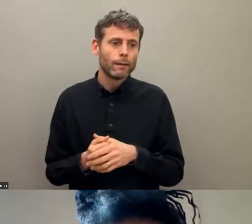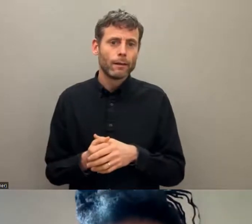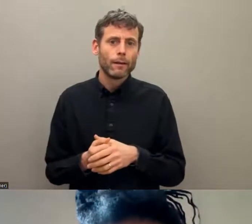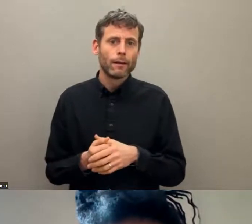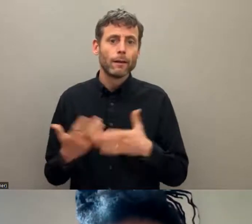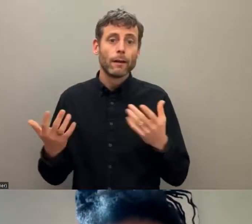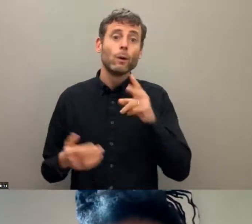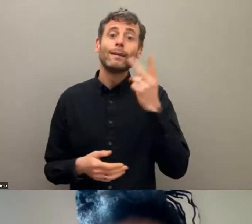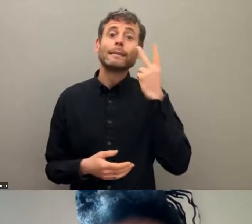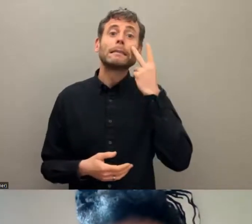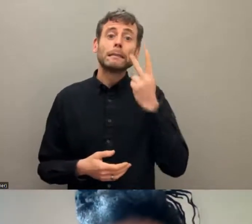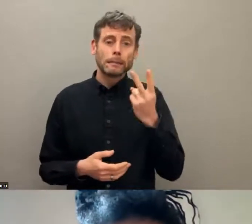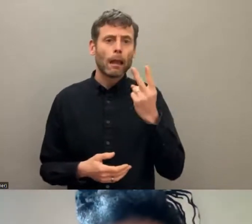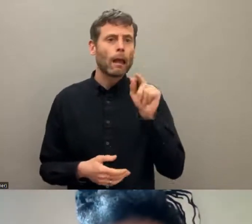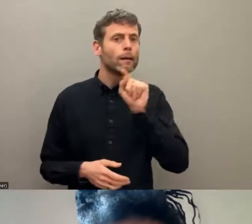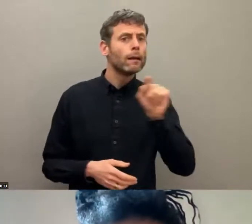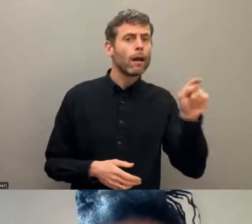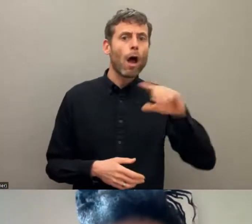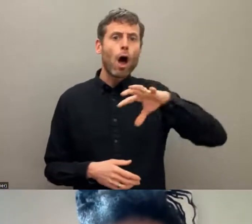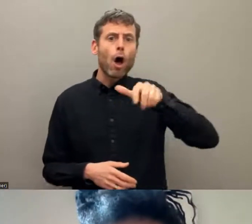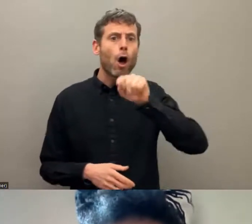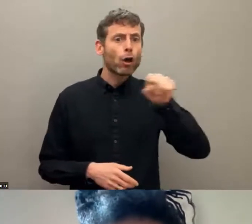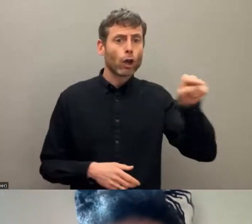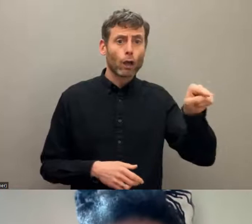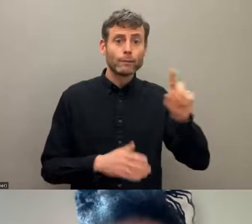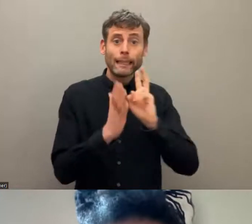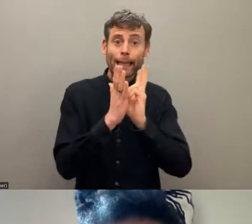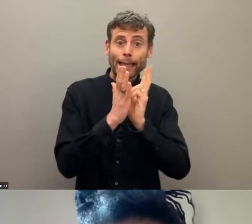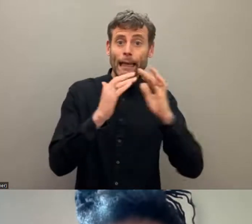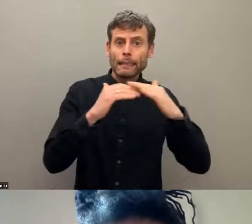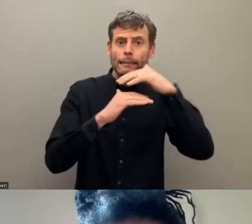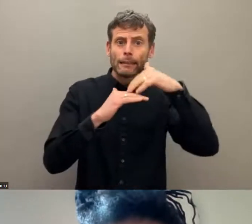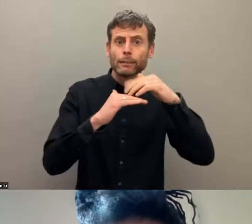are searching countries to survive. I want to give thanks to